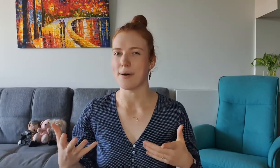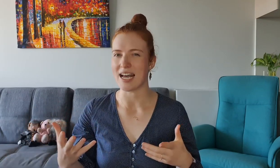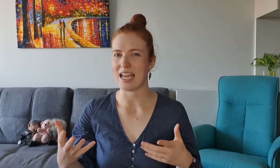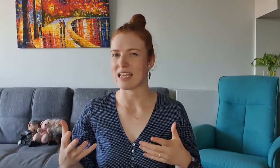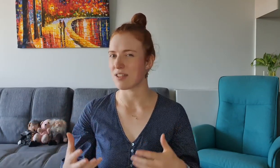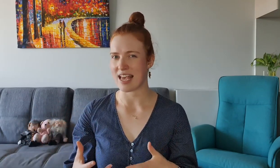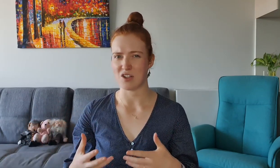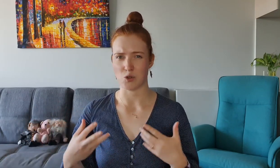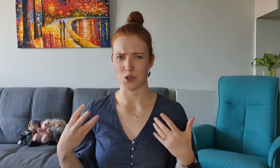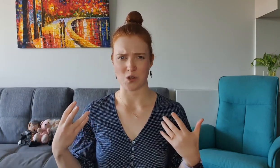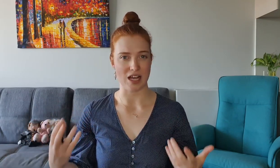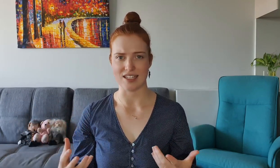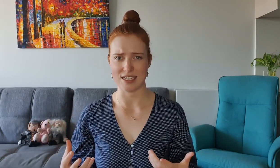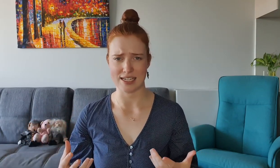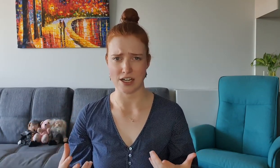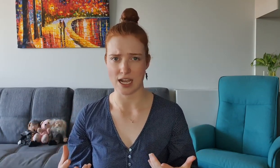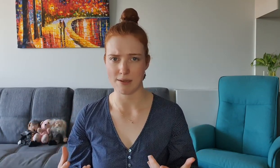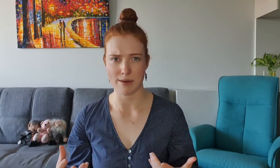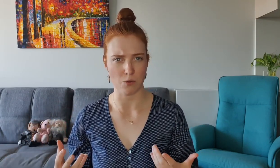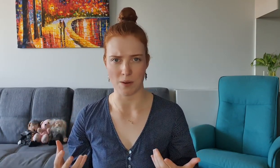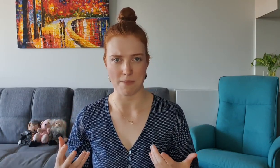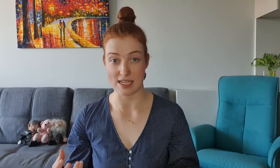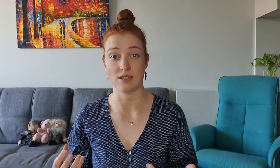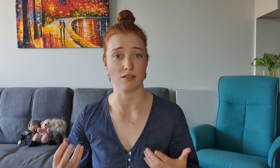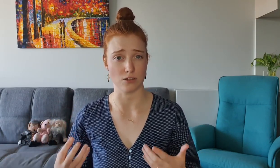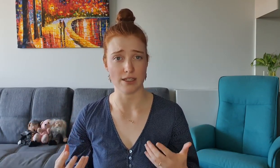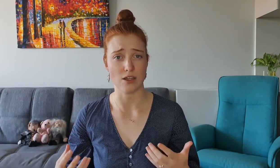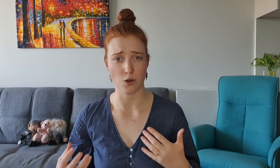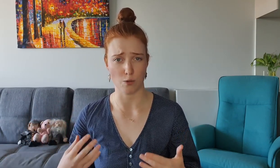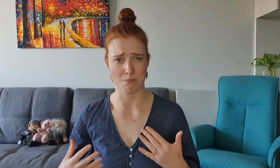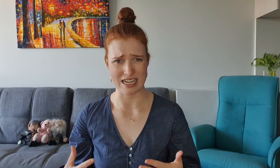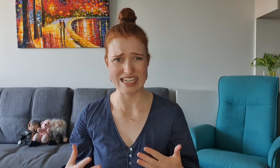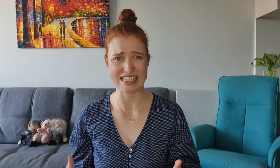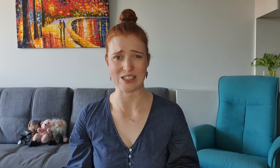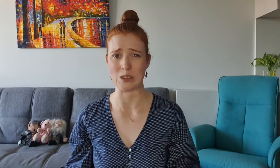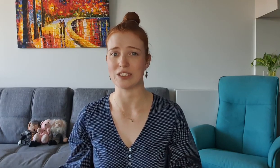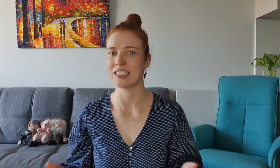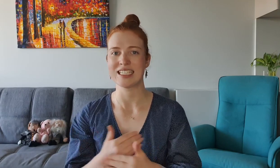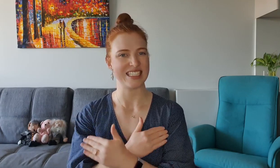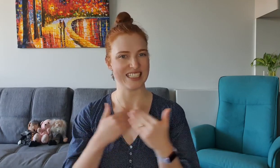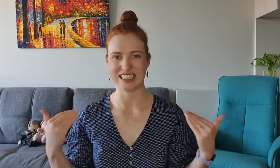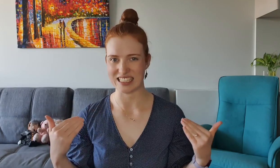but even that draws on classist stereotypes about what it means to look like you're good with money, so...